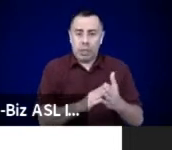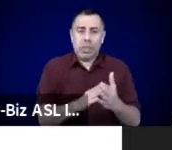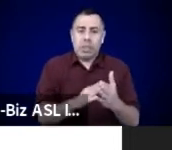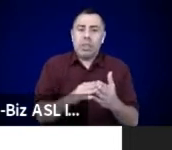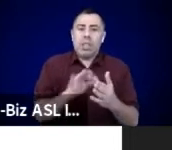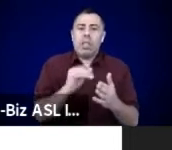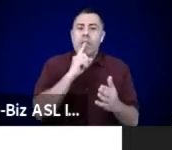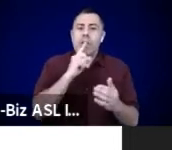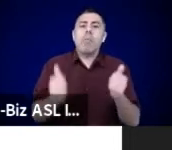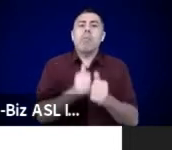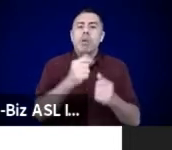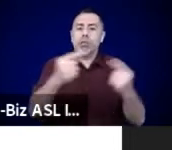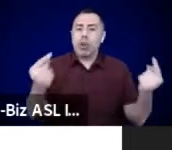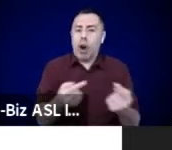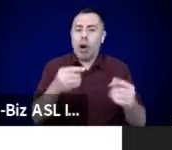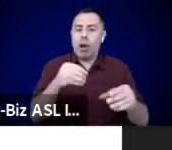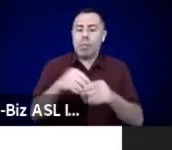What does that sound like?